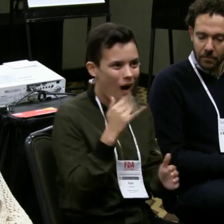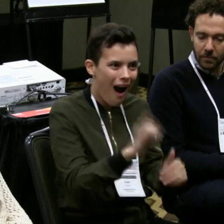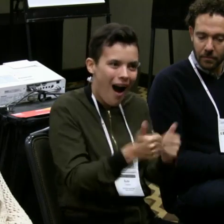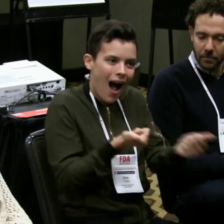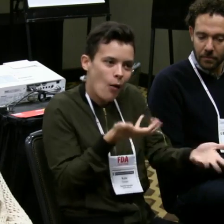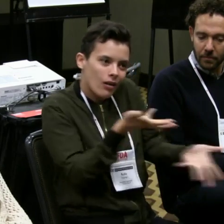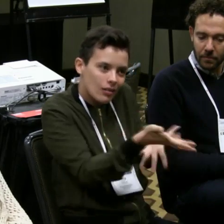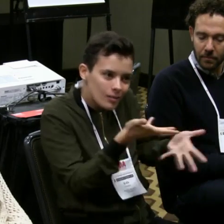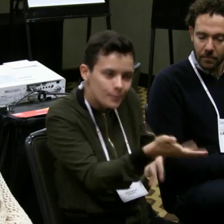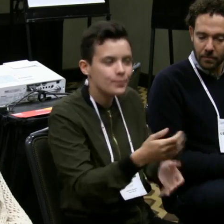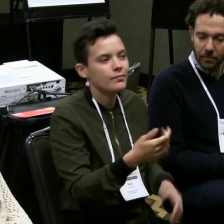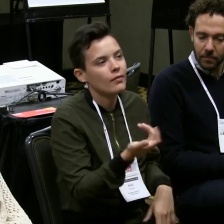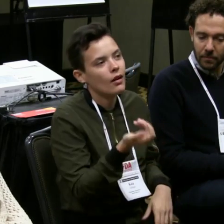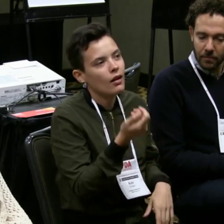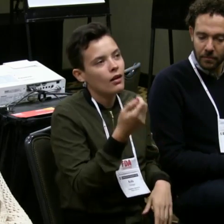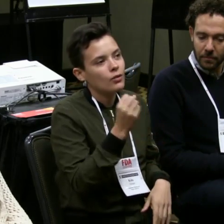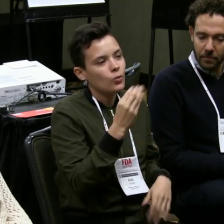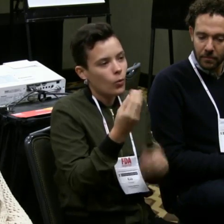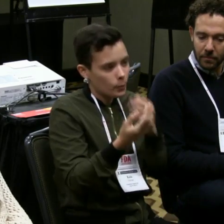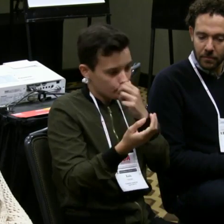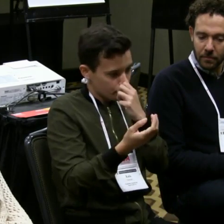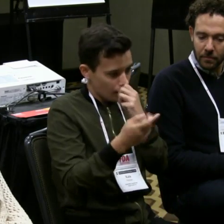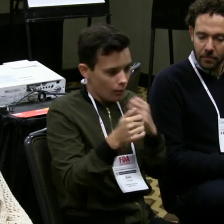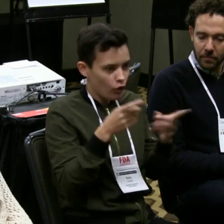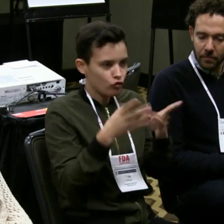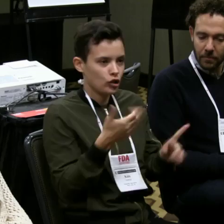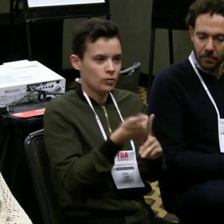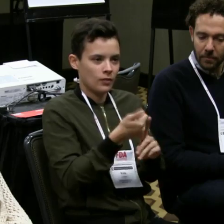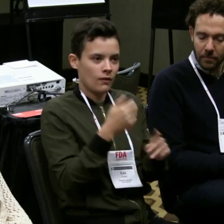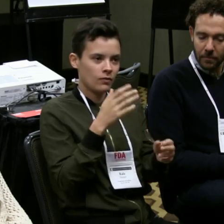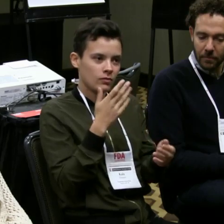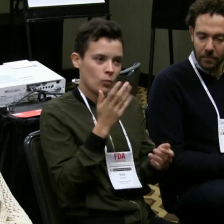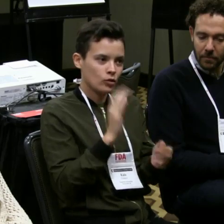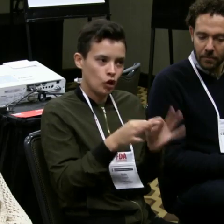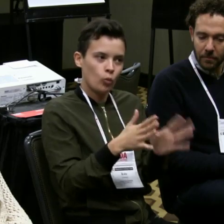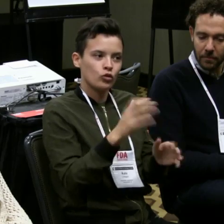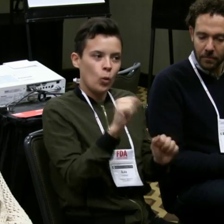as part of that development how we work together and how we interact.